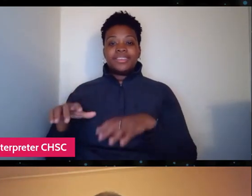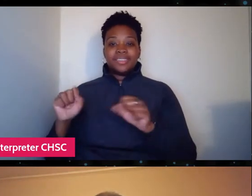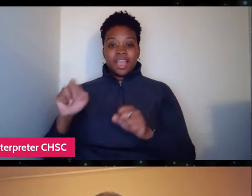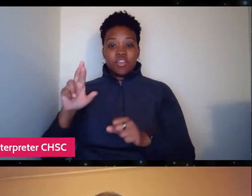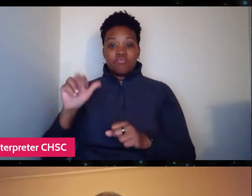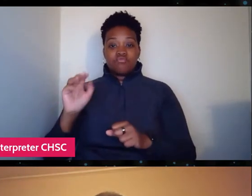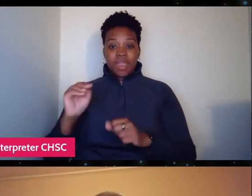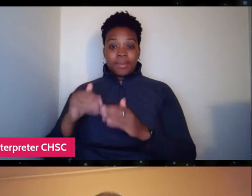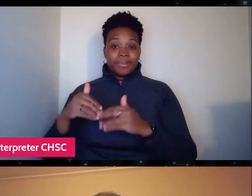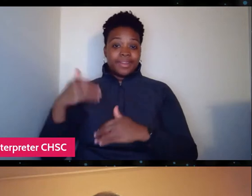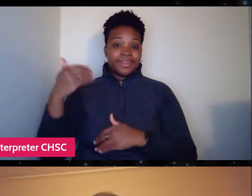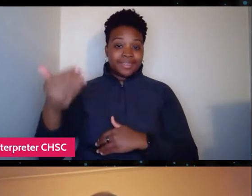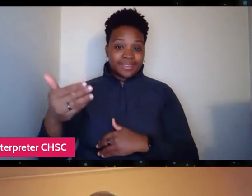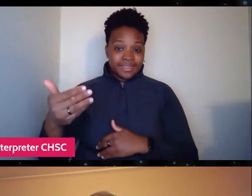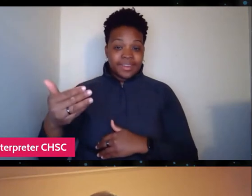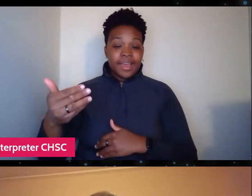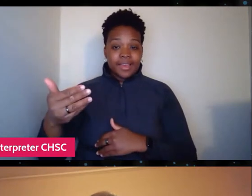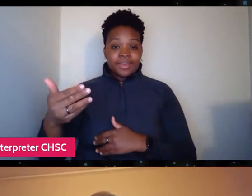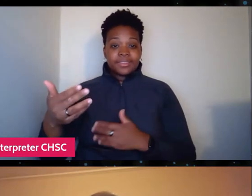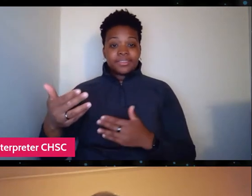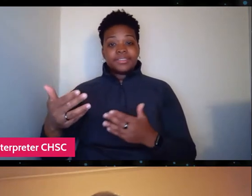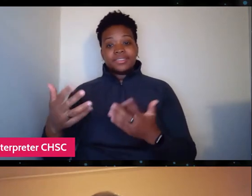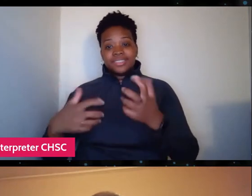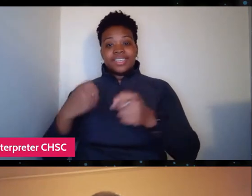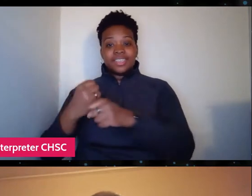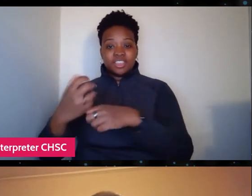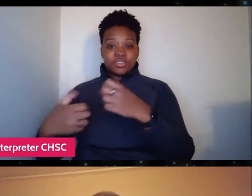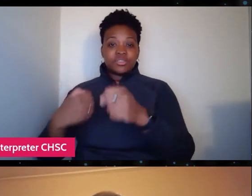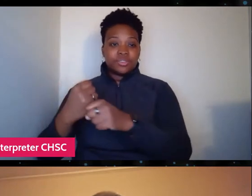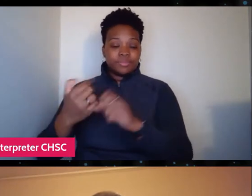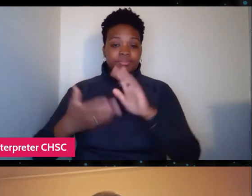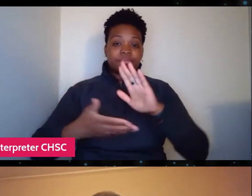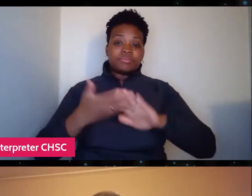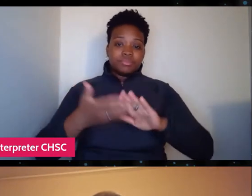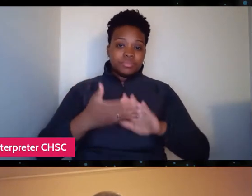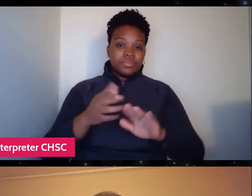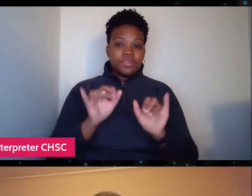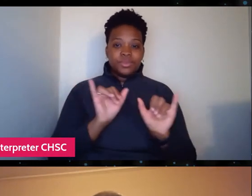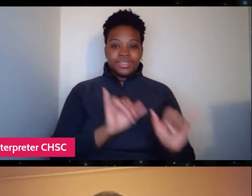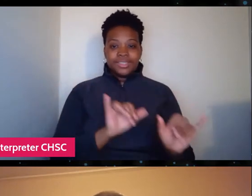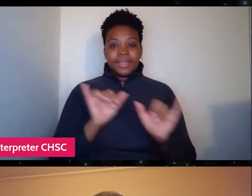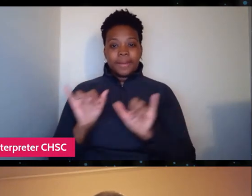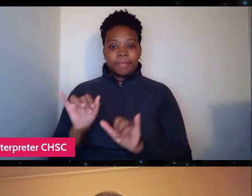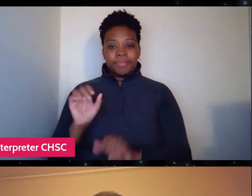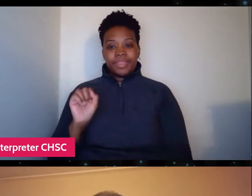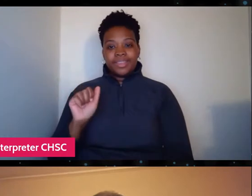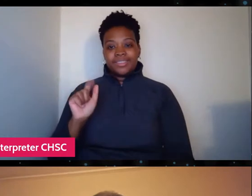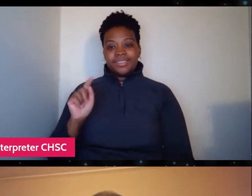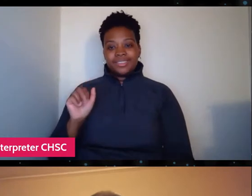He still run in it with the same ethos they had at the Stan Brock where it's all about stretching the dollar